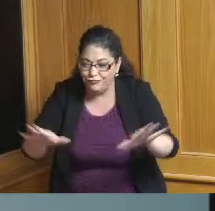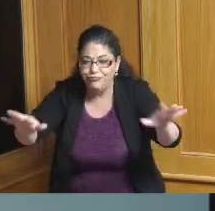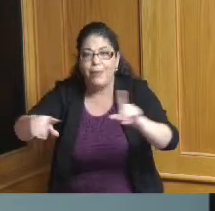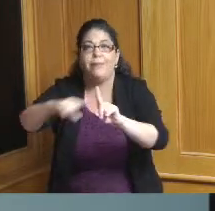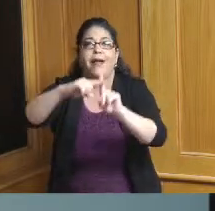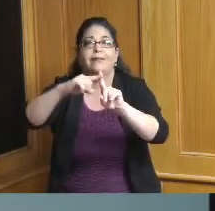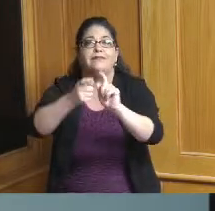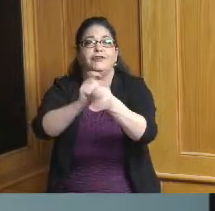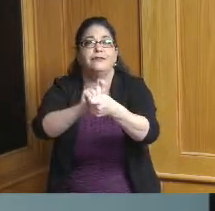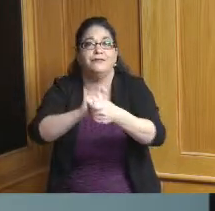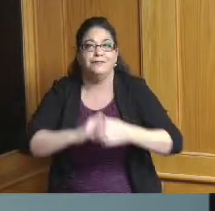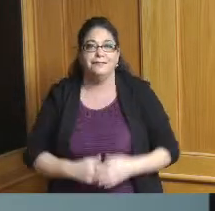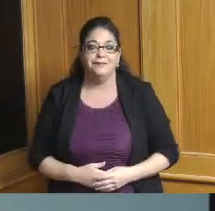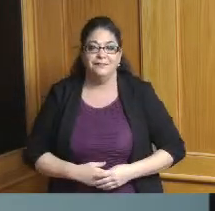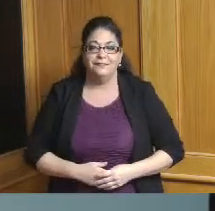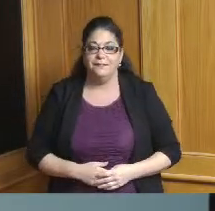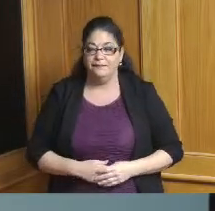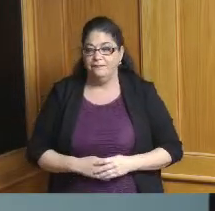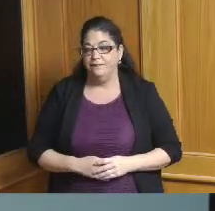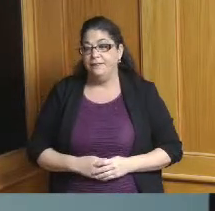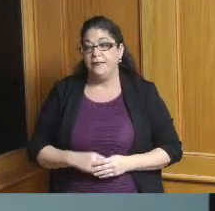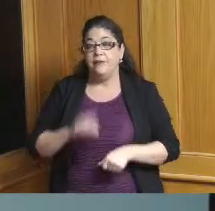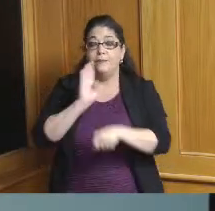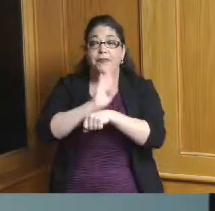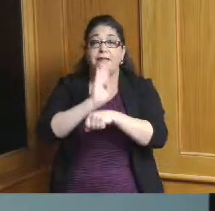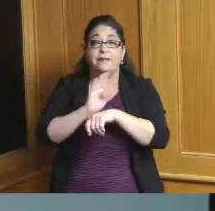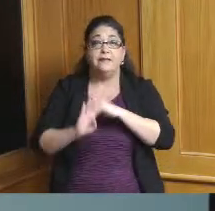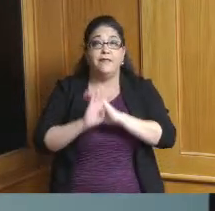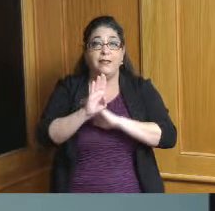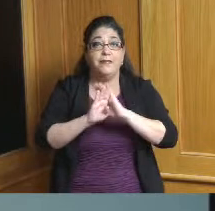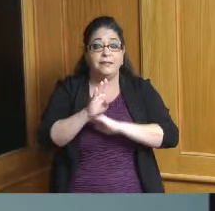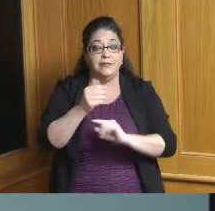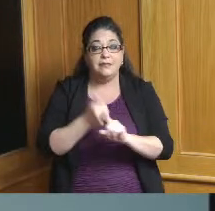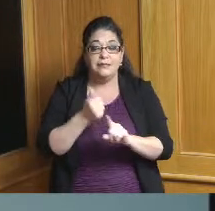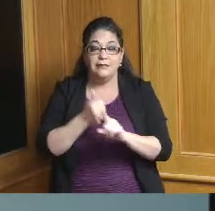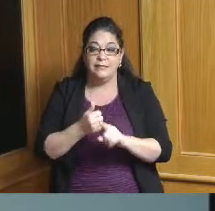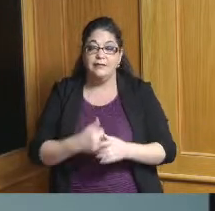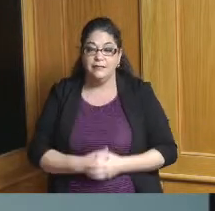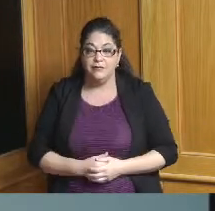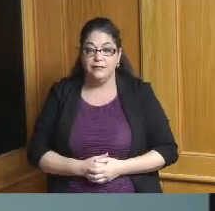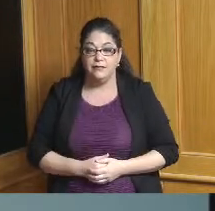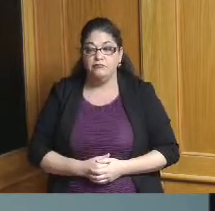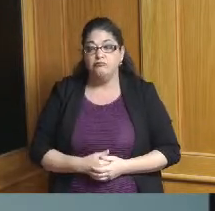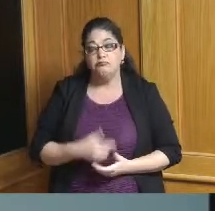business development recommendations are fairly fairly common to see in an economic development